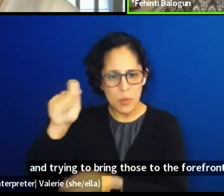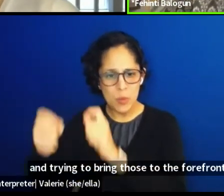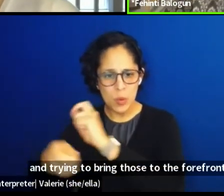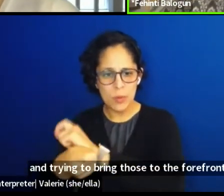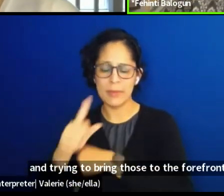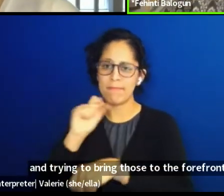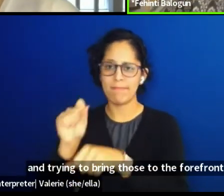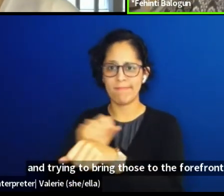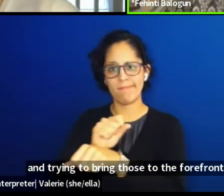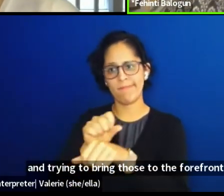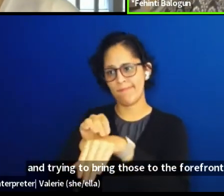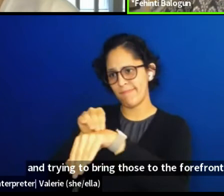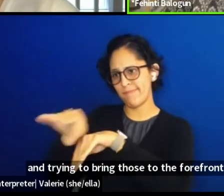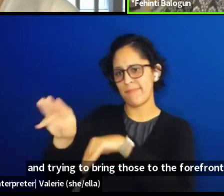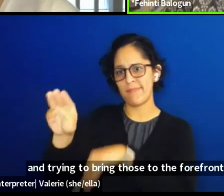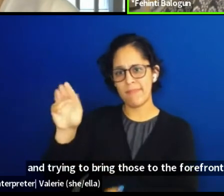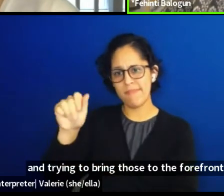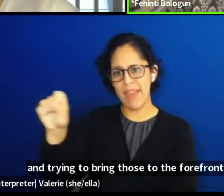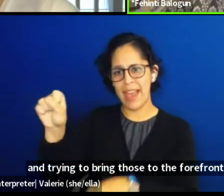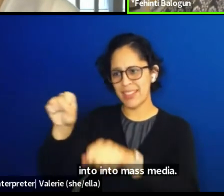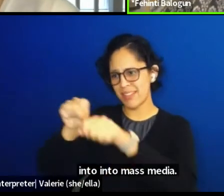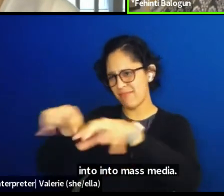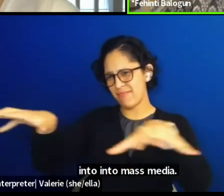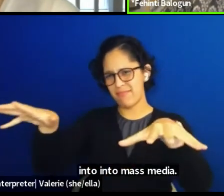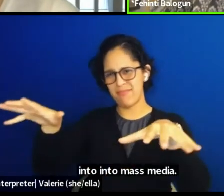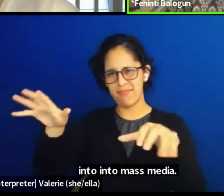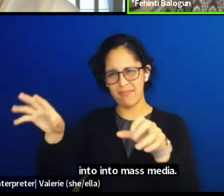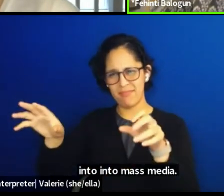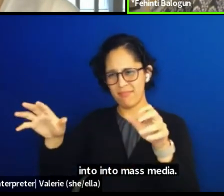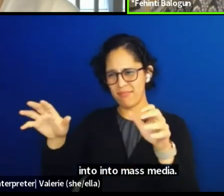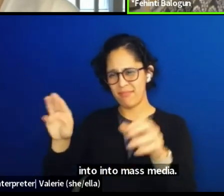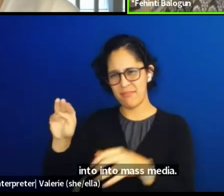So hopefully next year we'll be part of that journey.